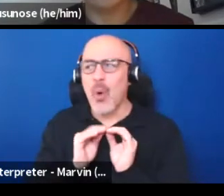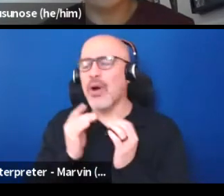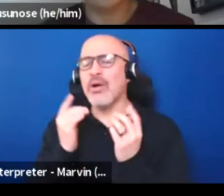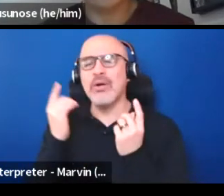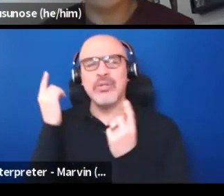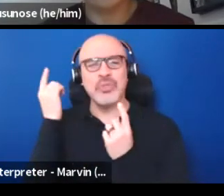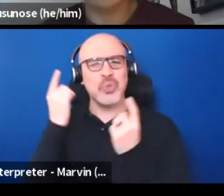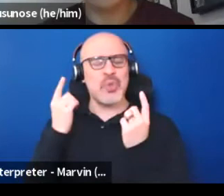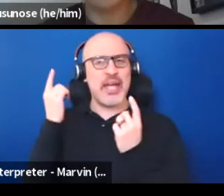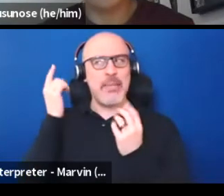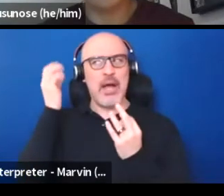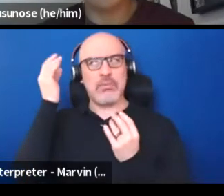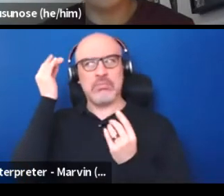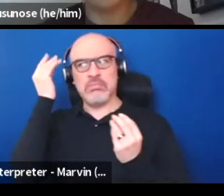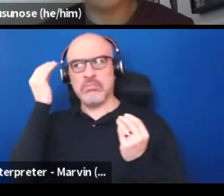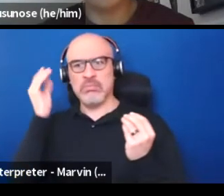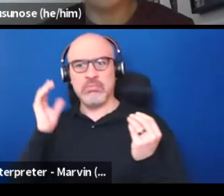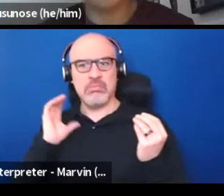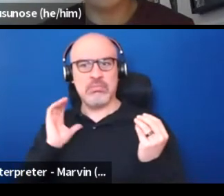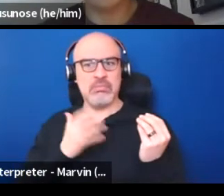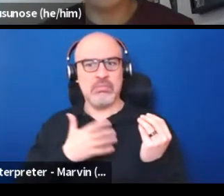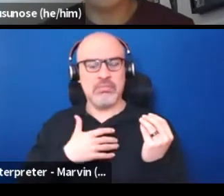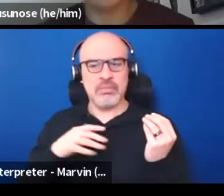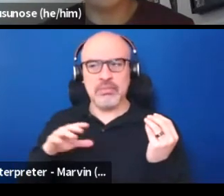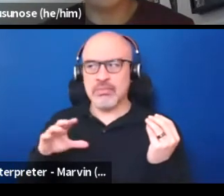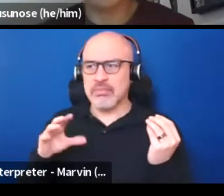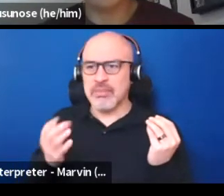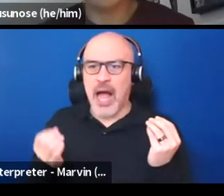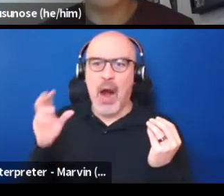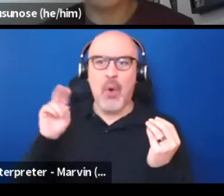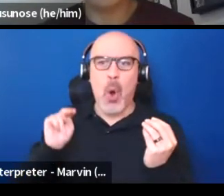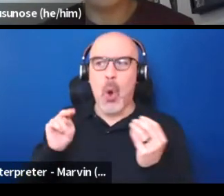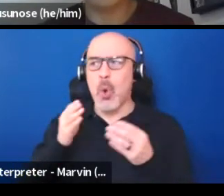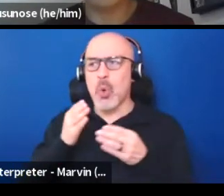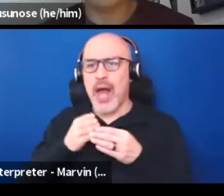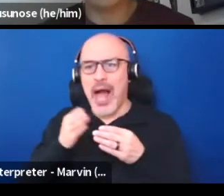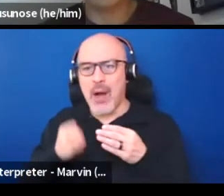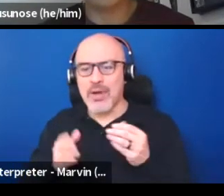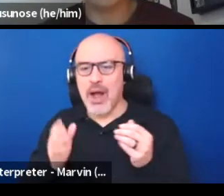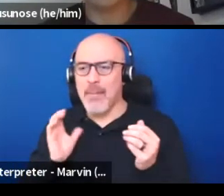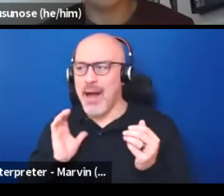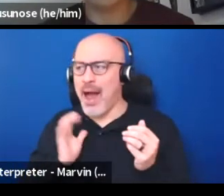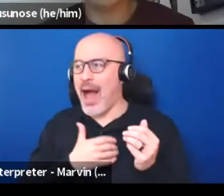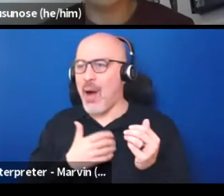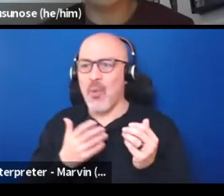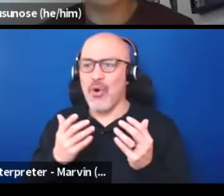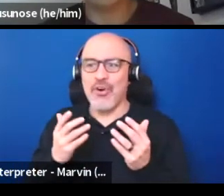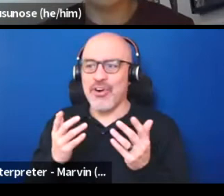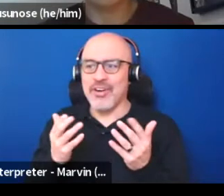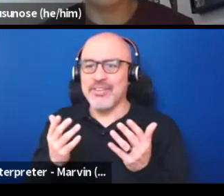and to have our own outcome or for us to discover how it resonates on us.